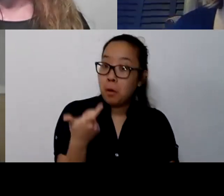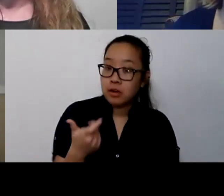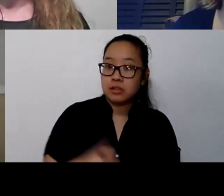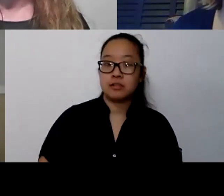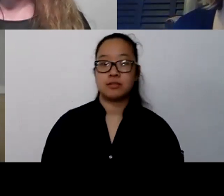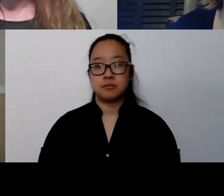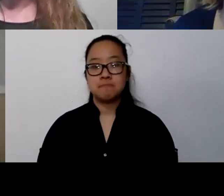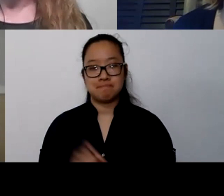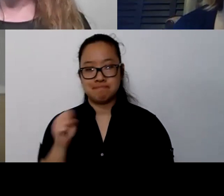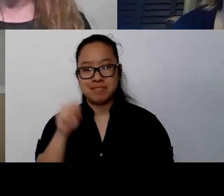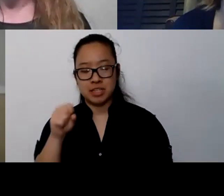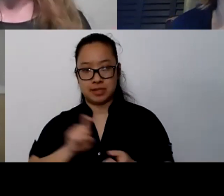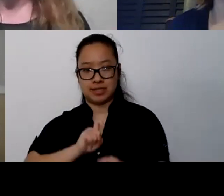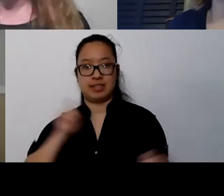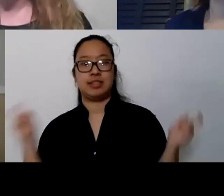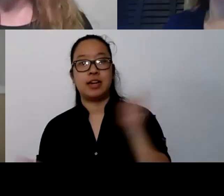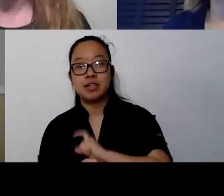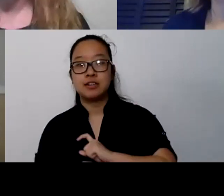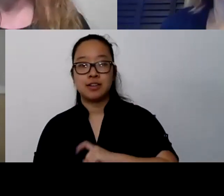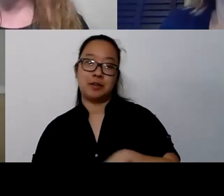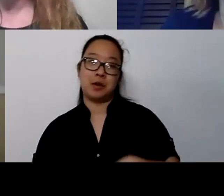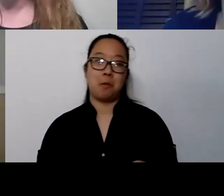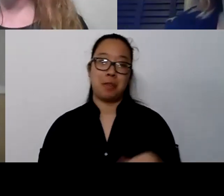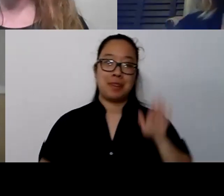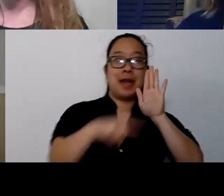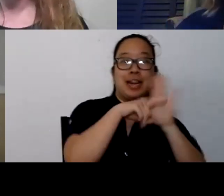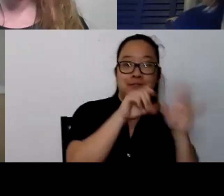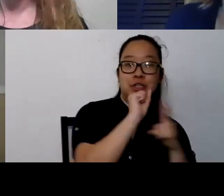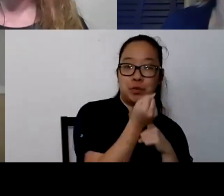The negative has forced some positives, I guess, is what I wanna say.